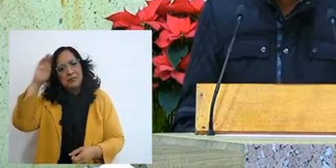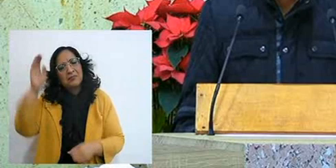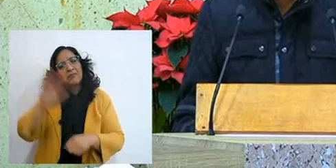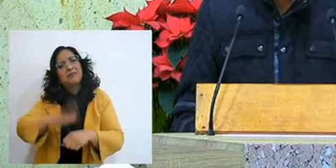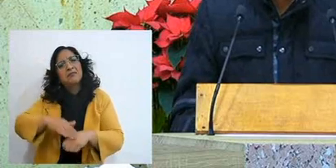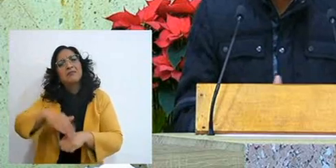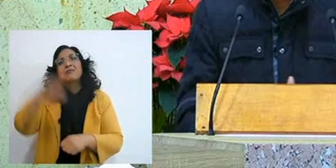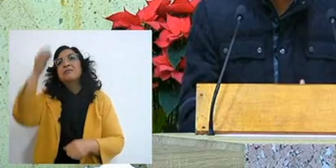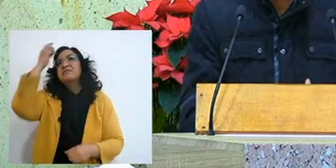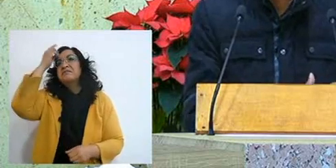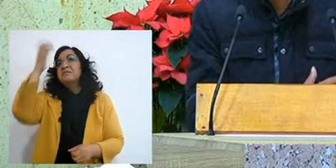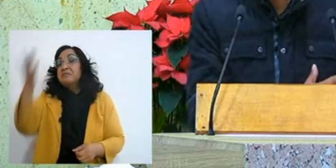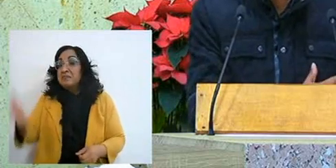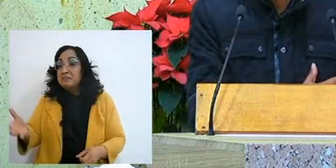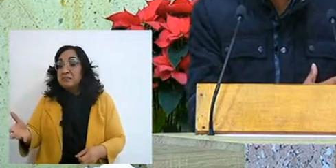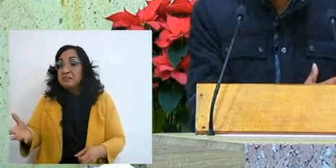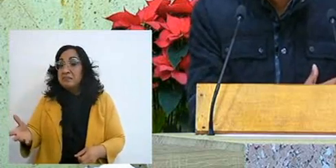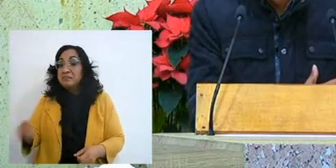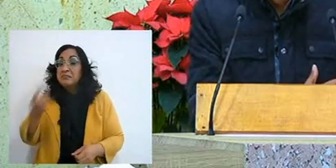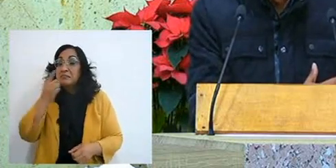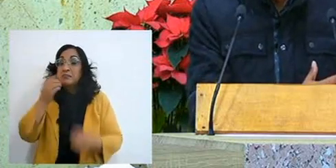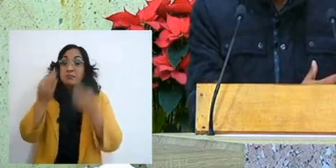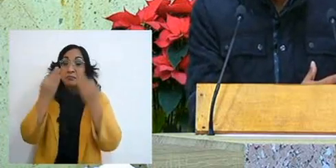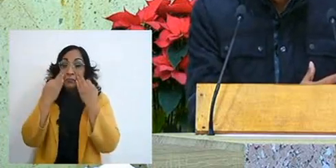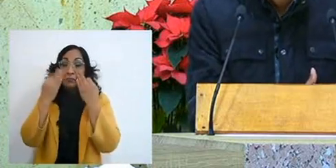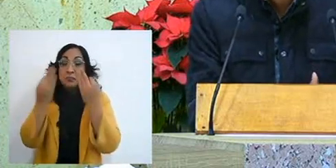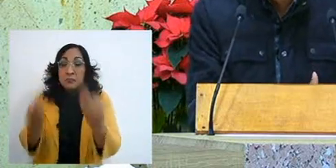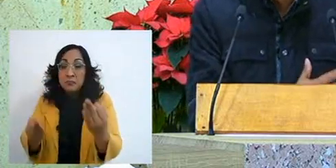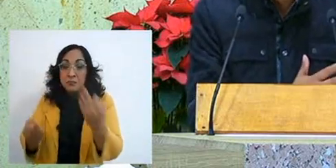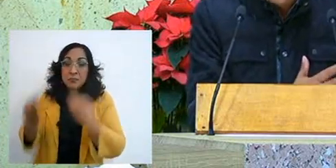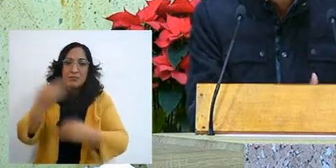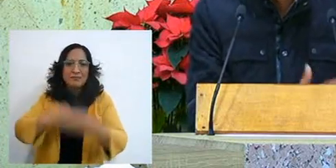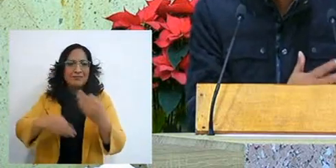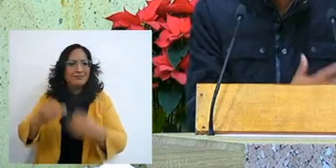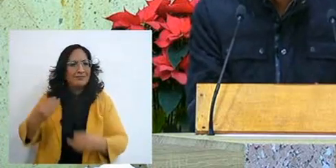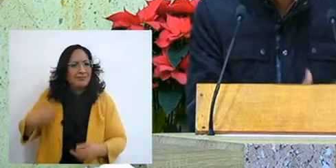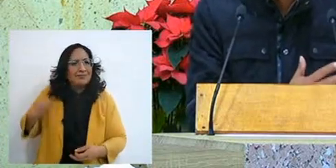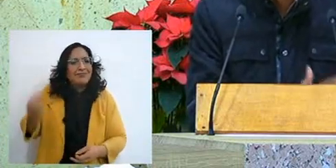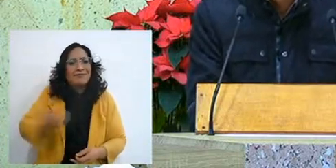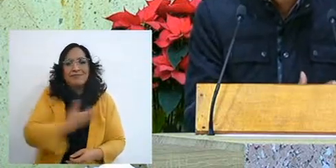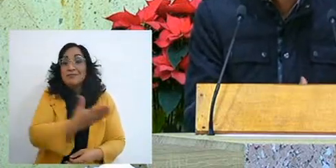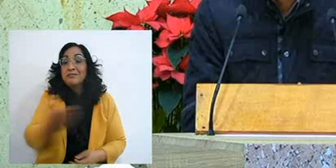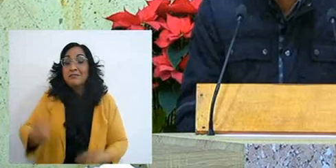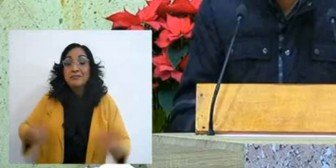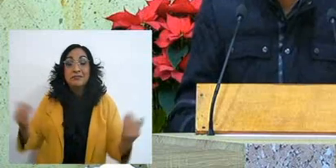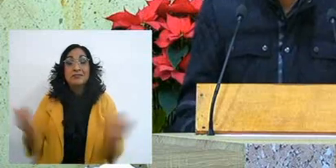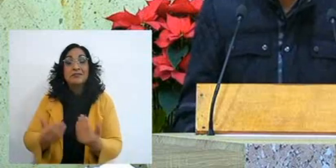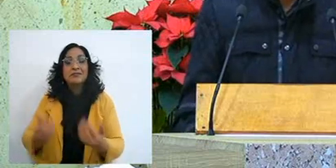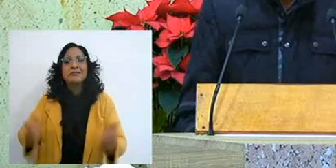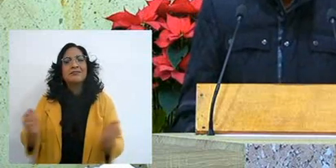despite the fact that he saw and witnessed all those great wonders that he did with them,